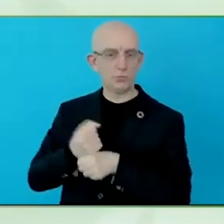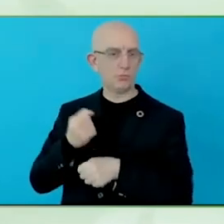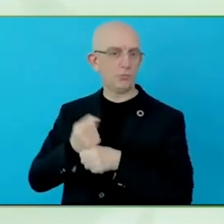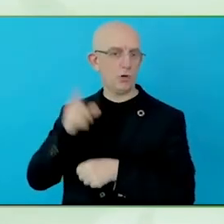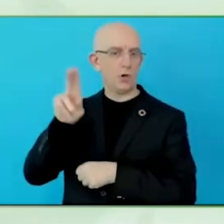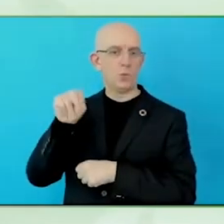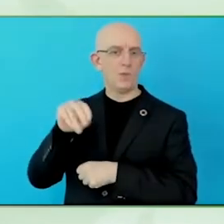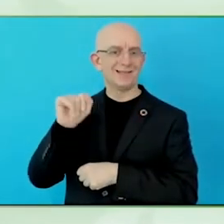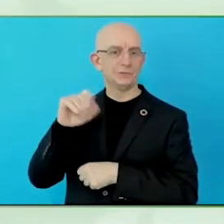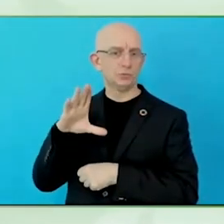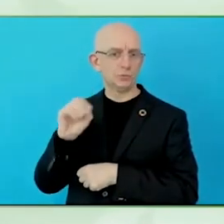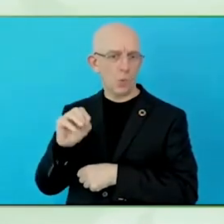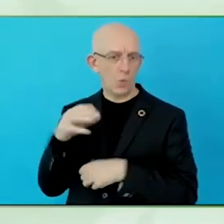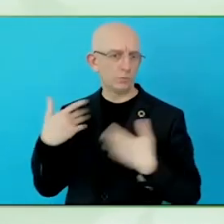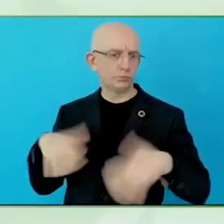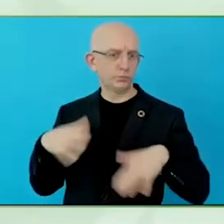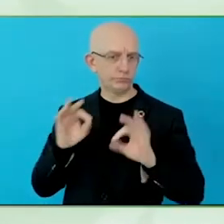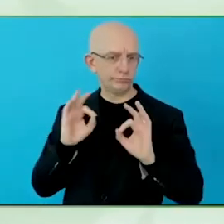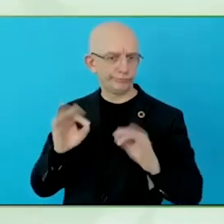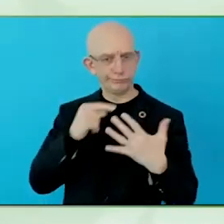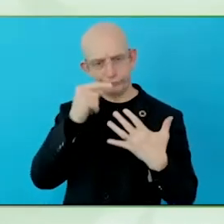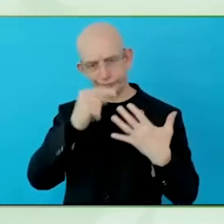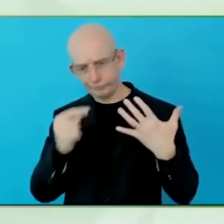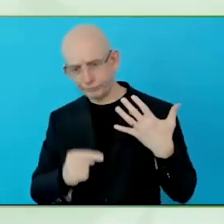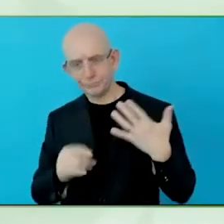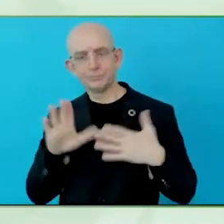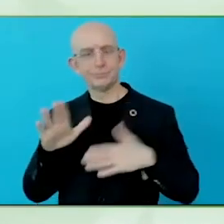But the comment denominator seems to be the right information and